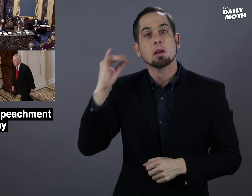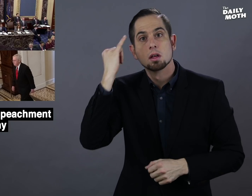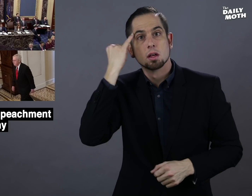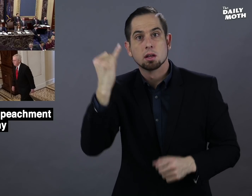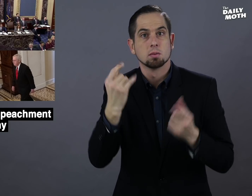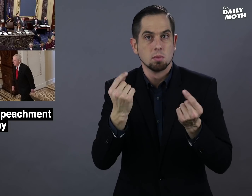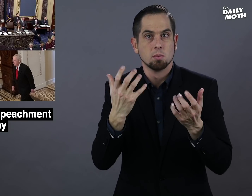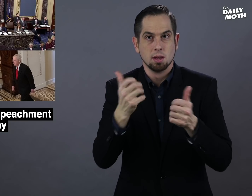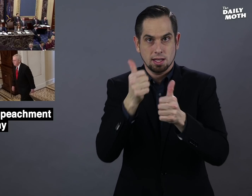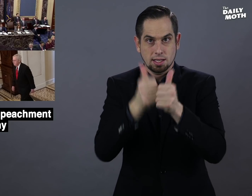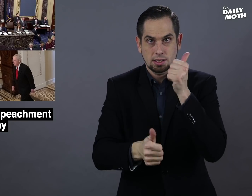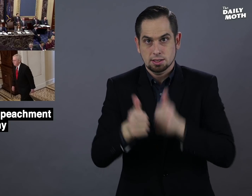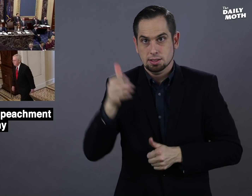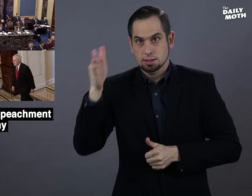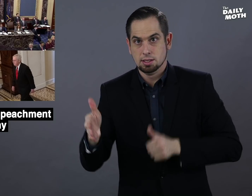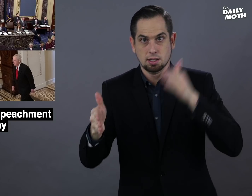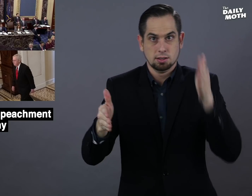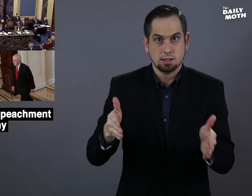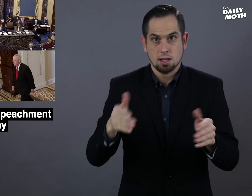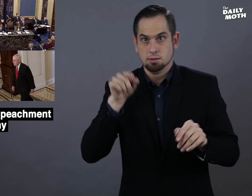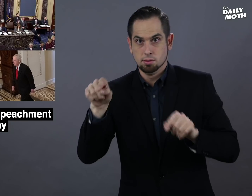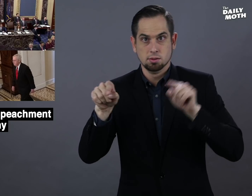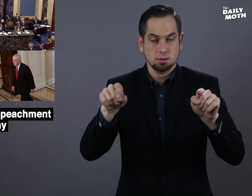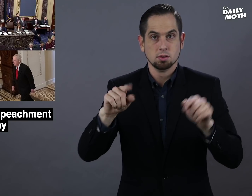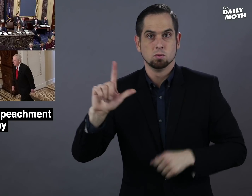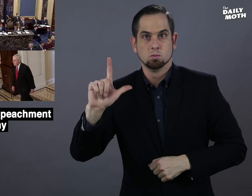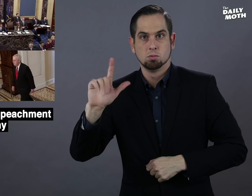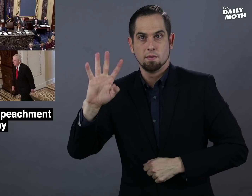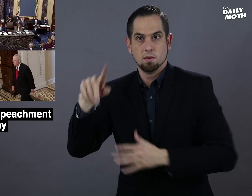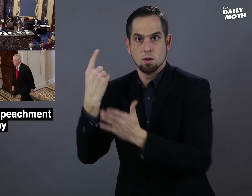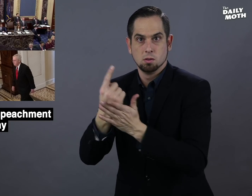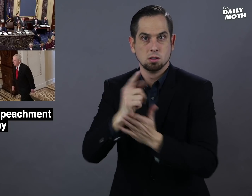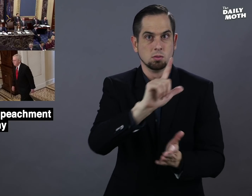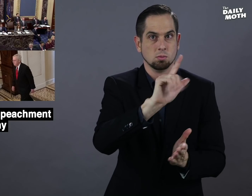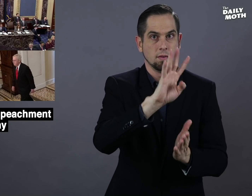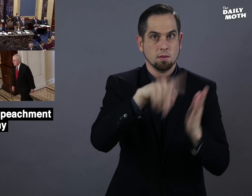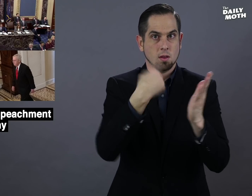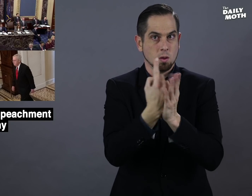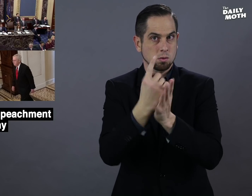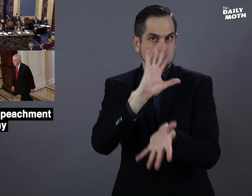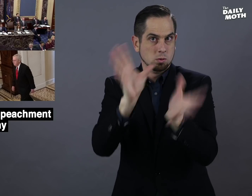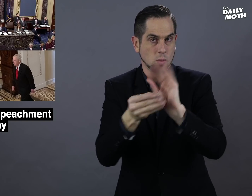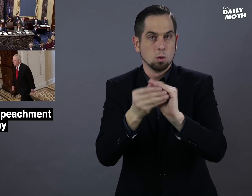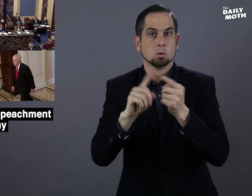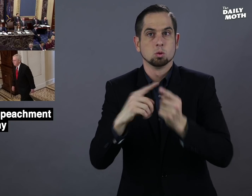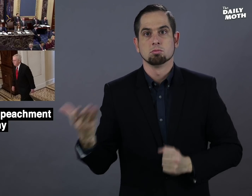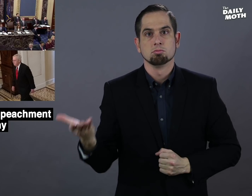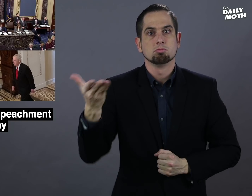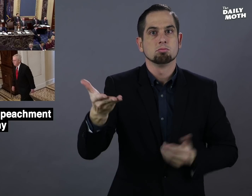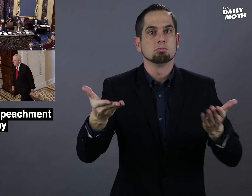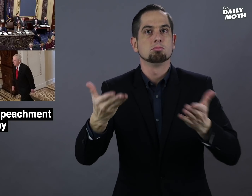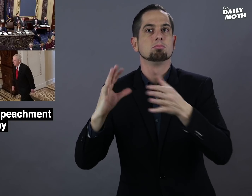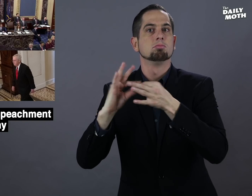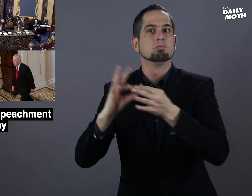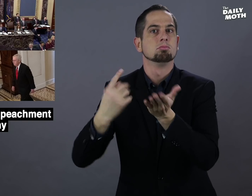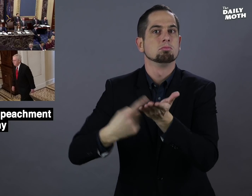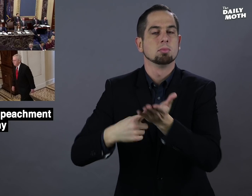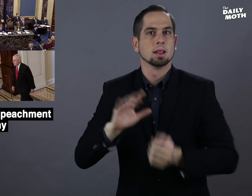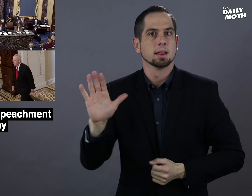His idea is for each side to have 24 hours to present